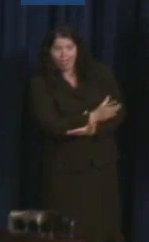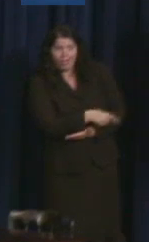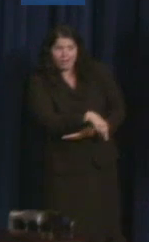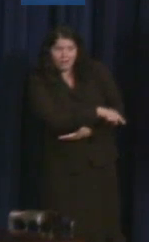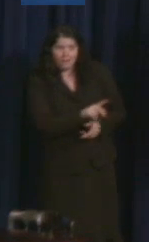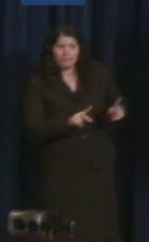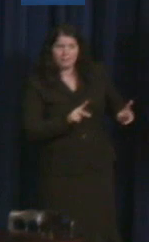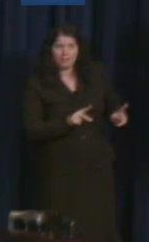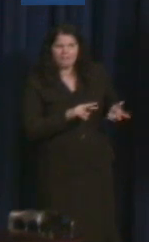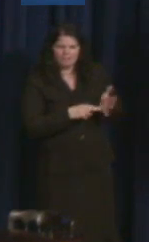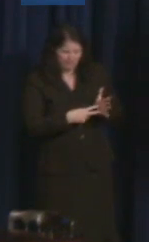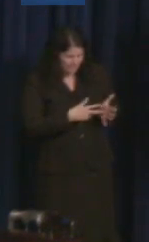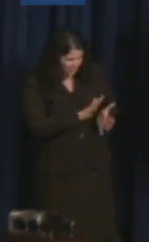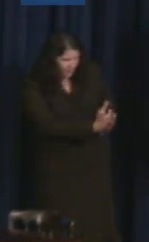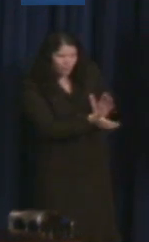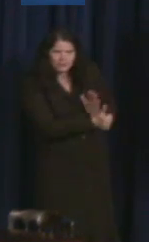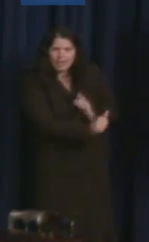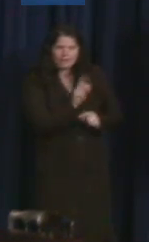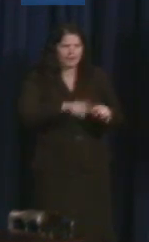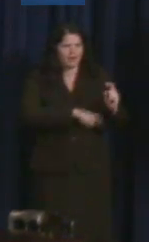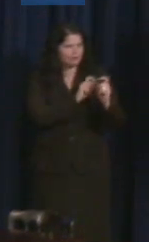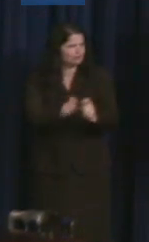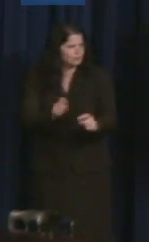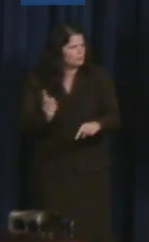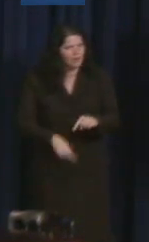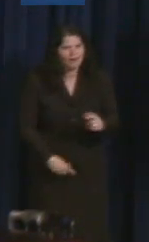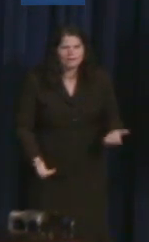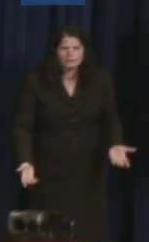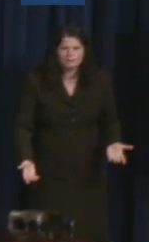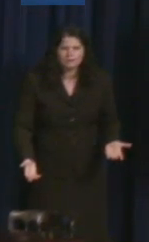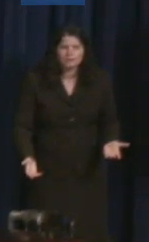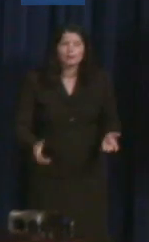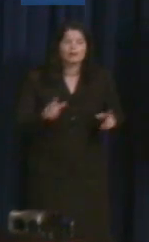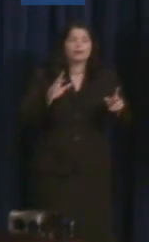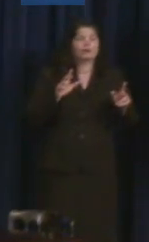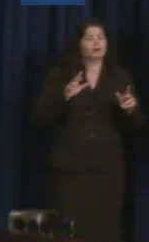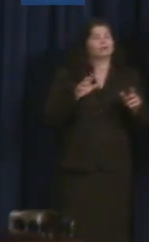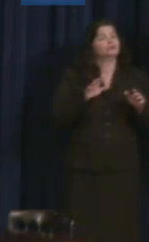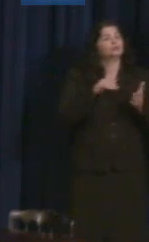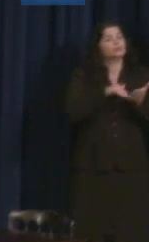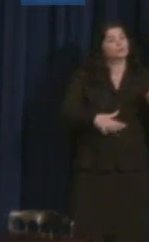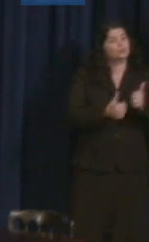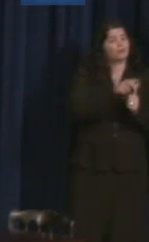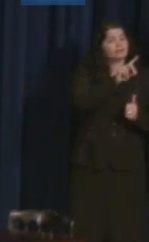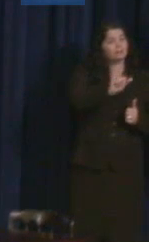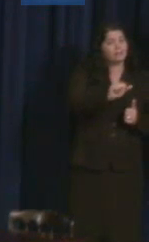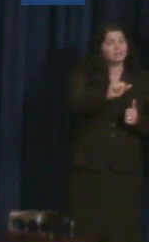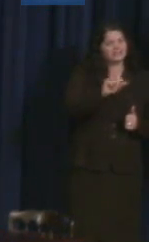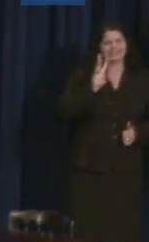Only 62 percent of students with disabilities graduate from high school on time. And when workforce participation rates among